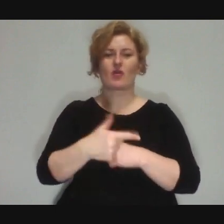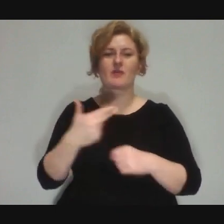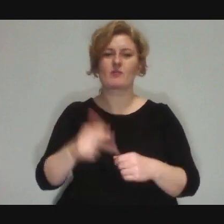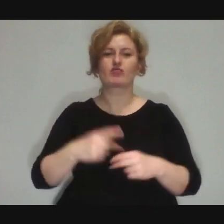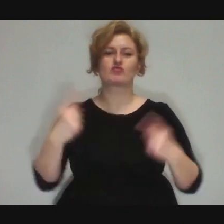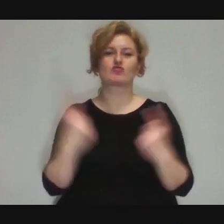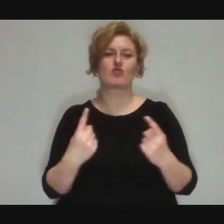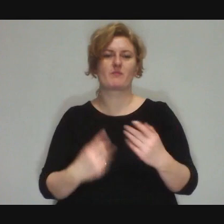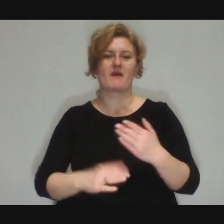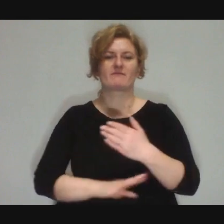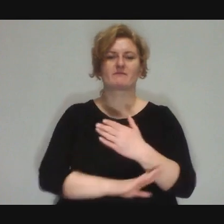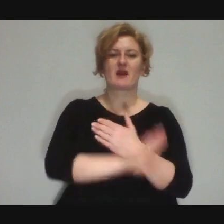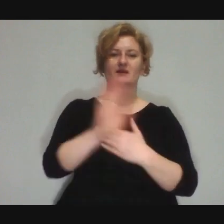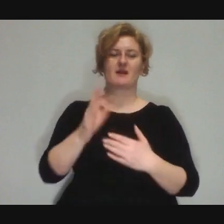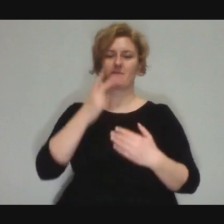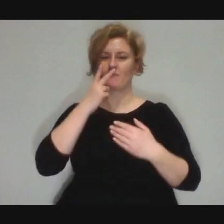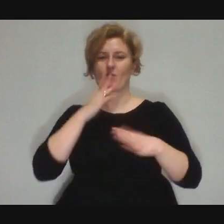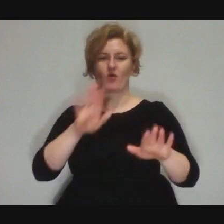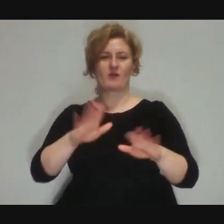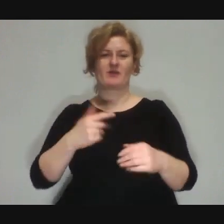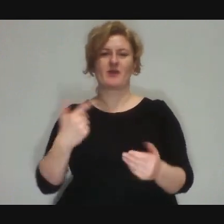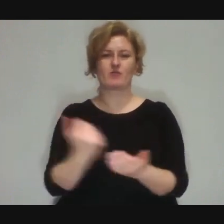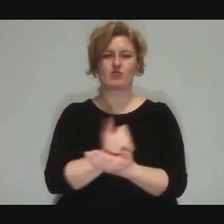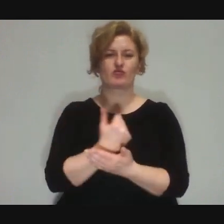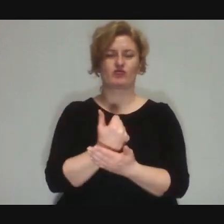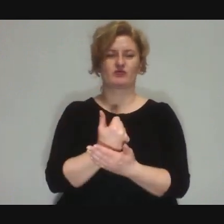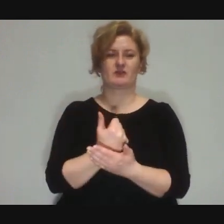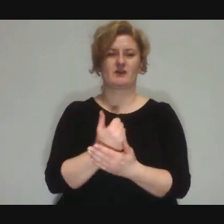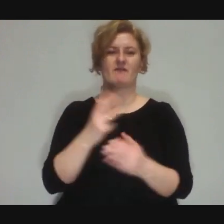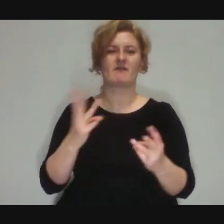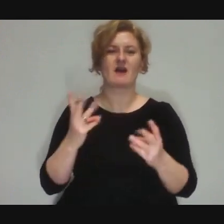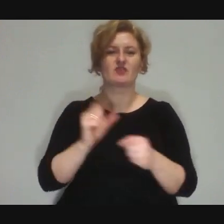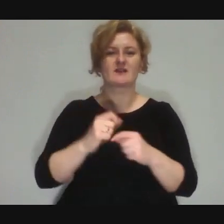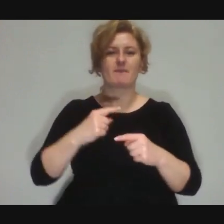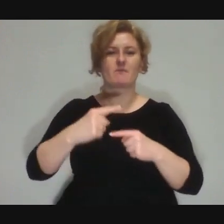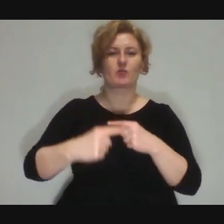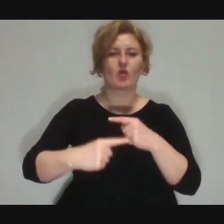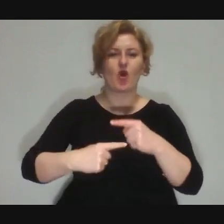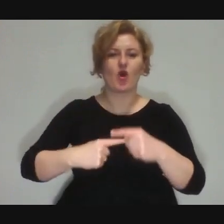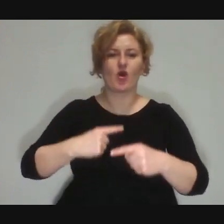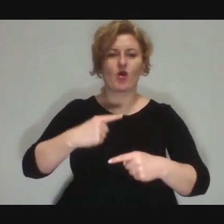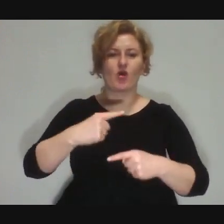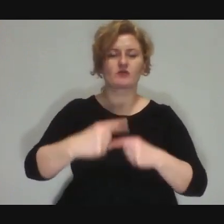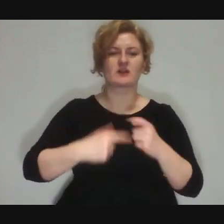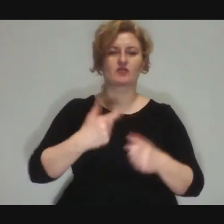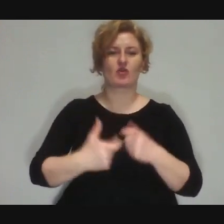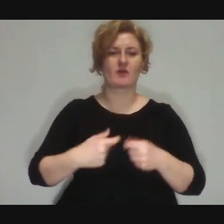it doesn't have to be perfect. The most important thing is the process of creation, coming up with ideas together,